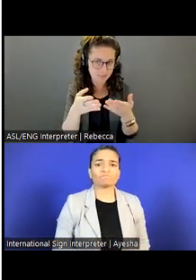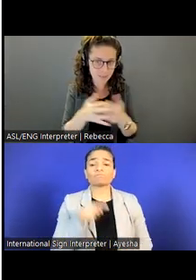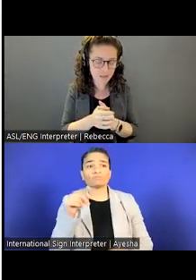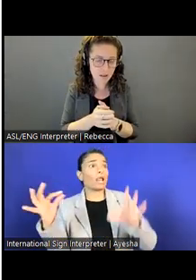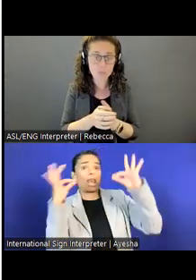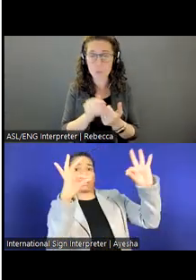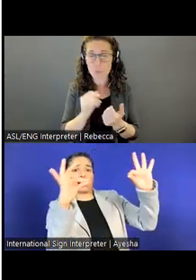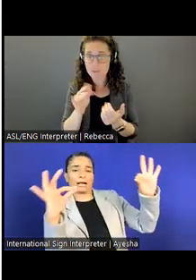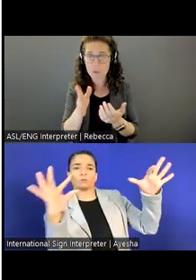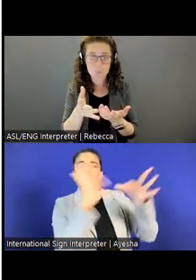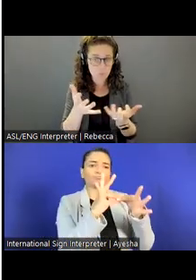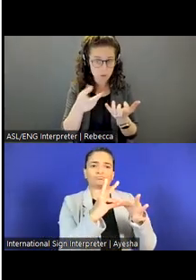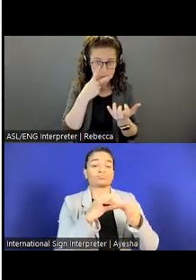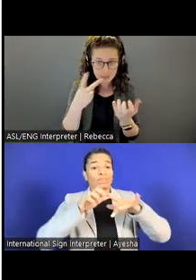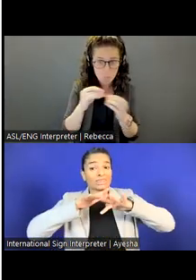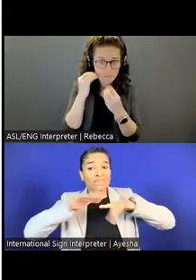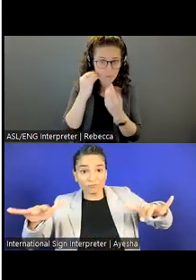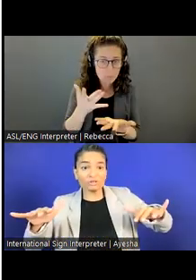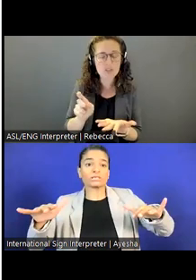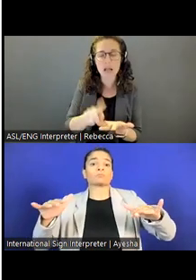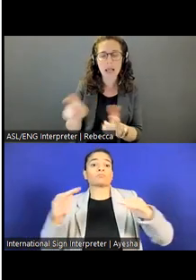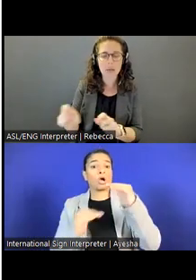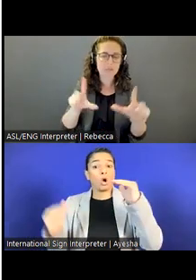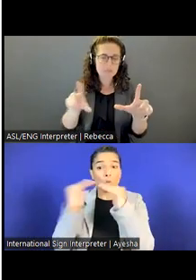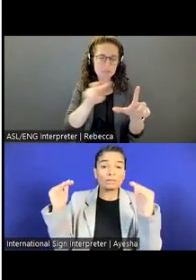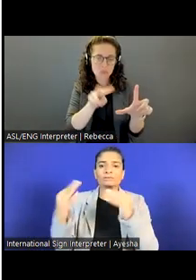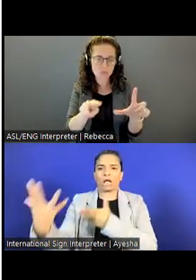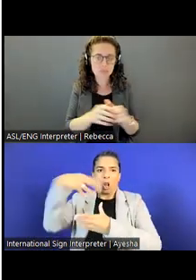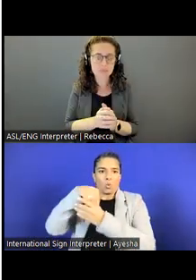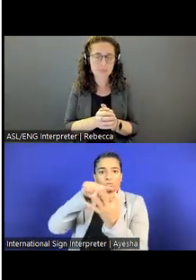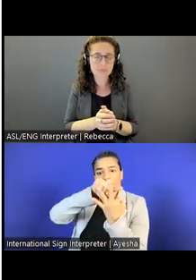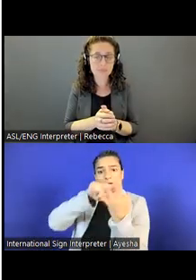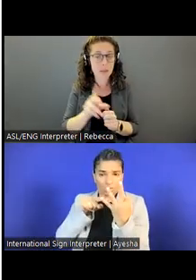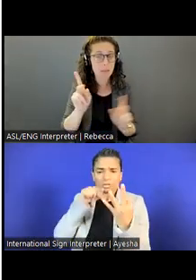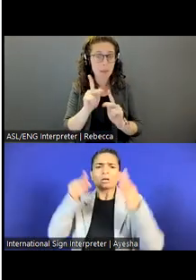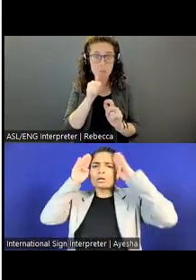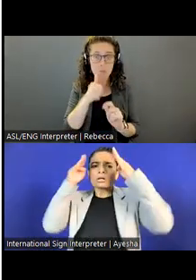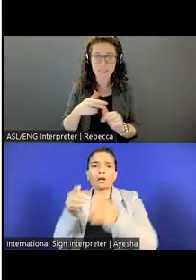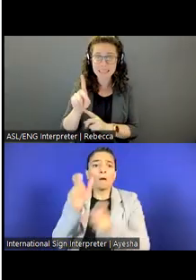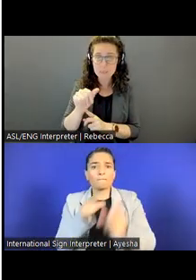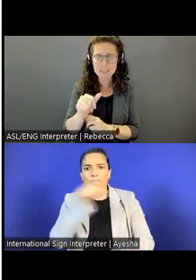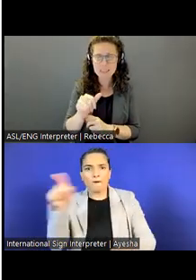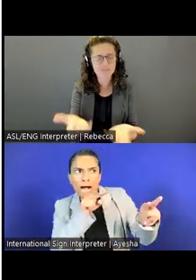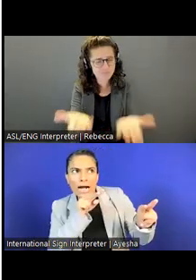are interested in seeing that, we definitely encourage people with disabilities to apply to our positions.